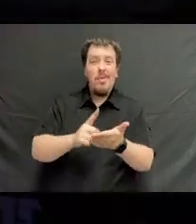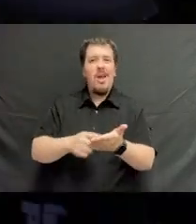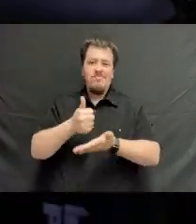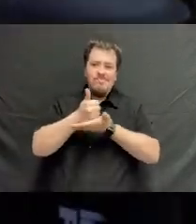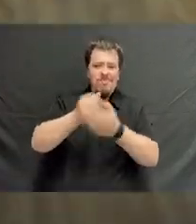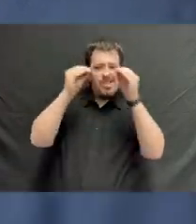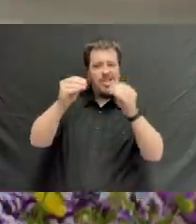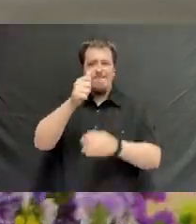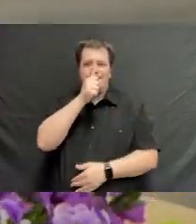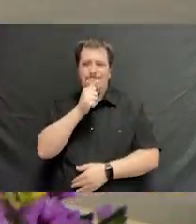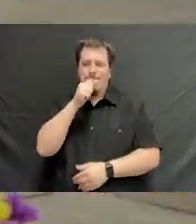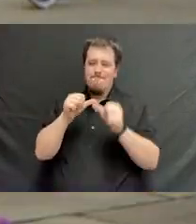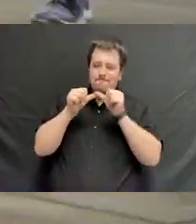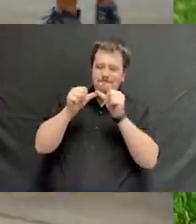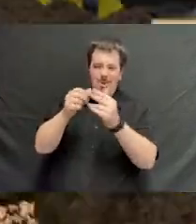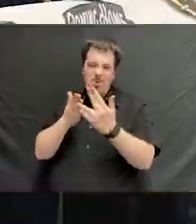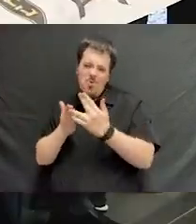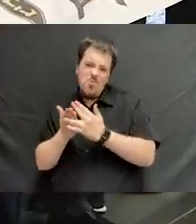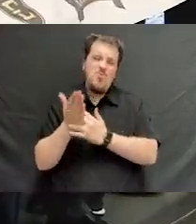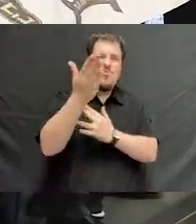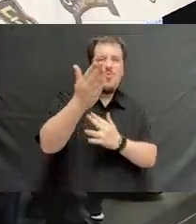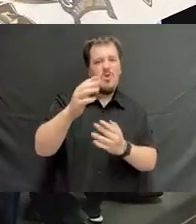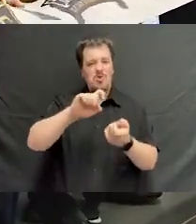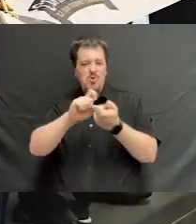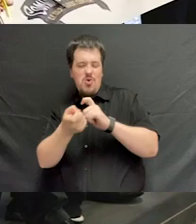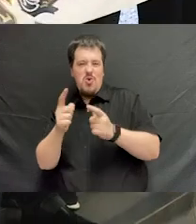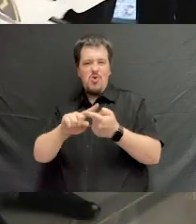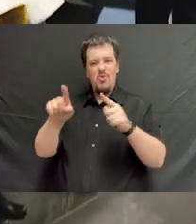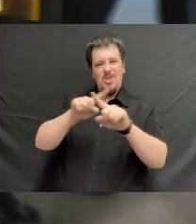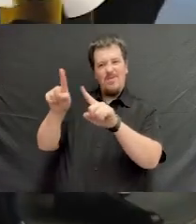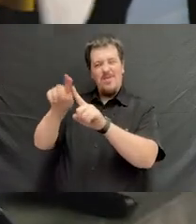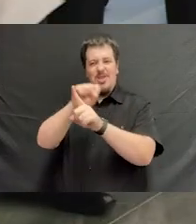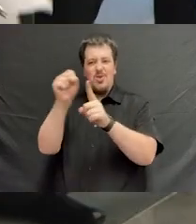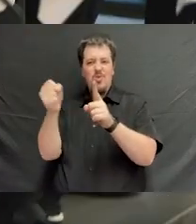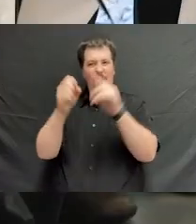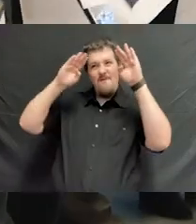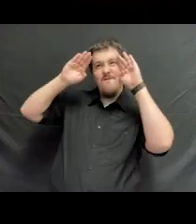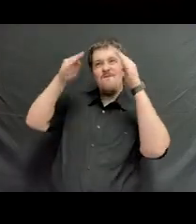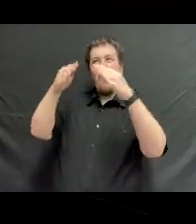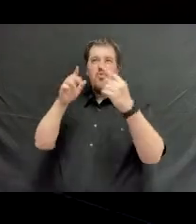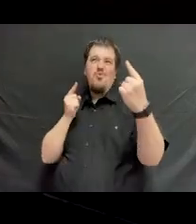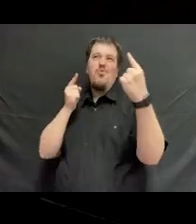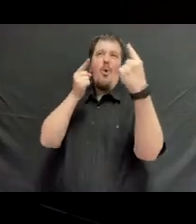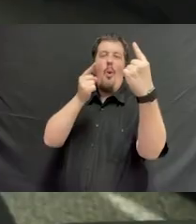resilience in overcoming barriers, adapting to change, remaining focused on your goals. A journey that helped you to find